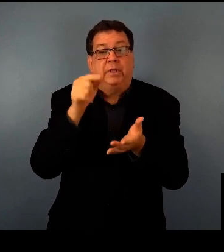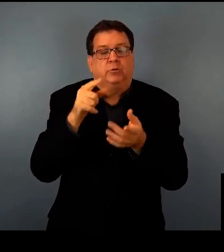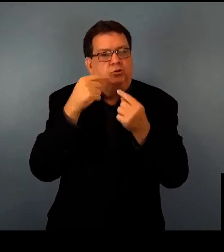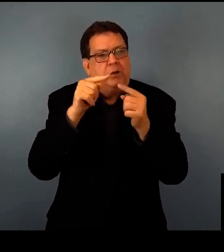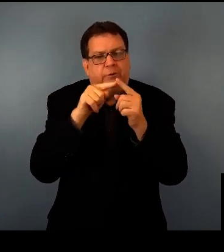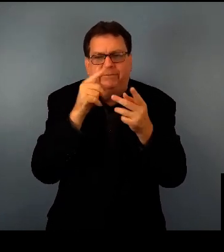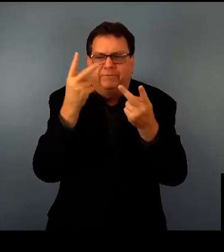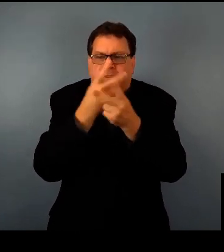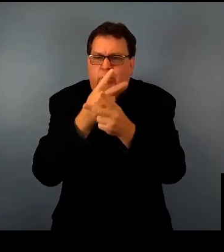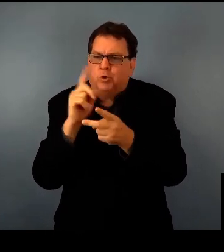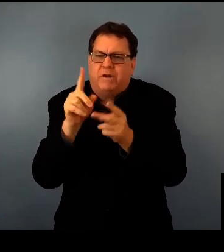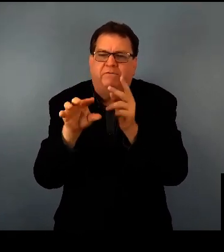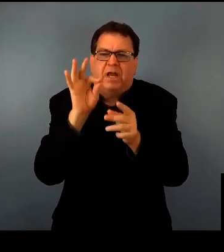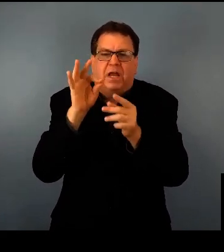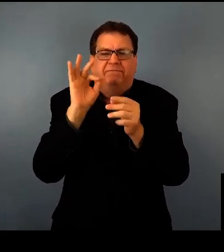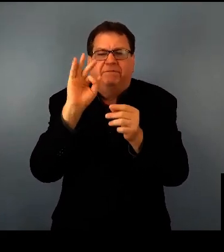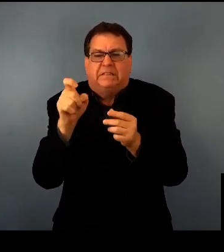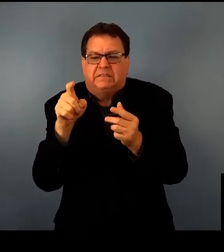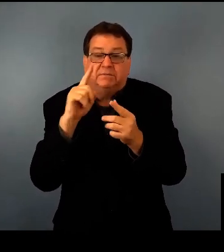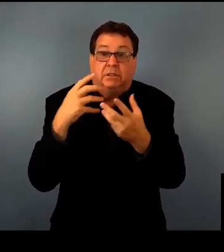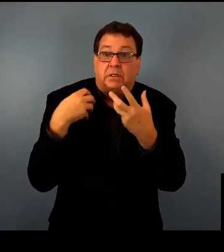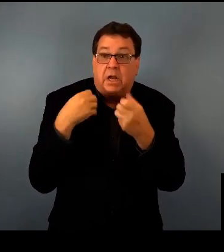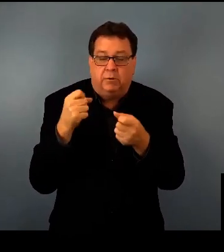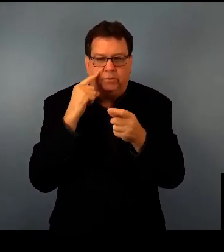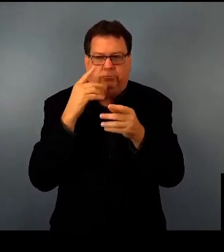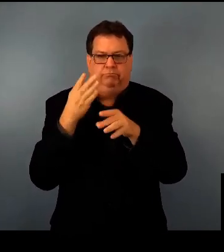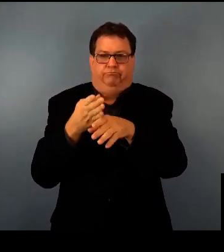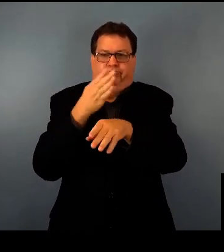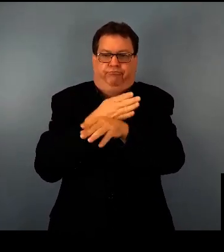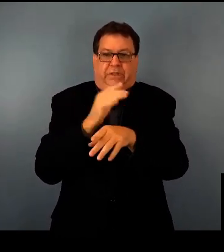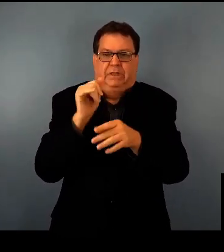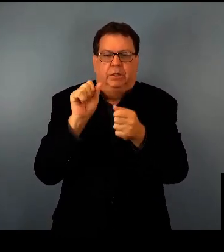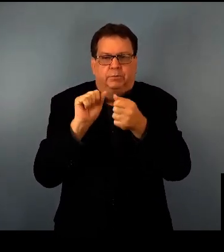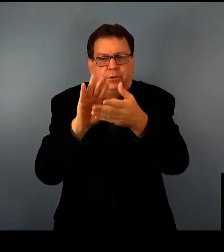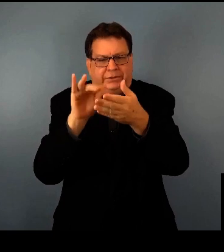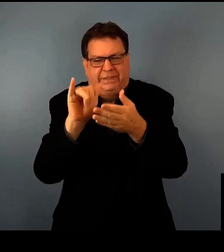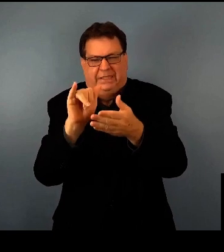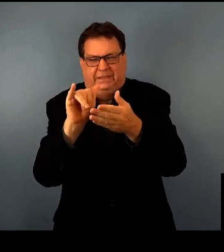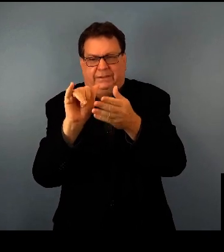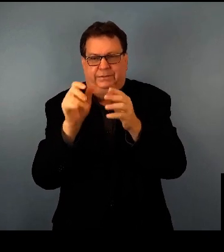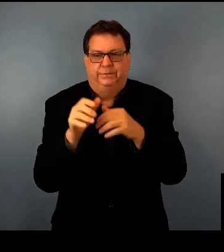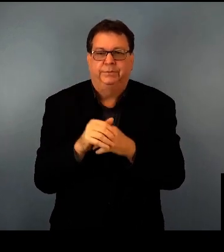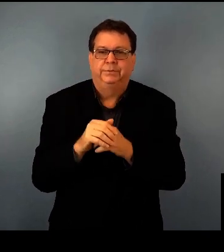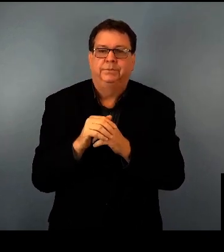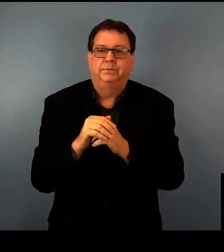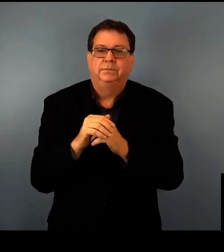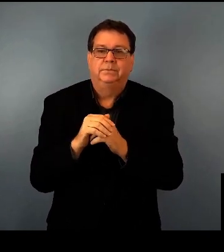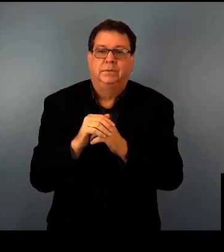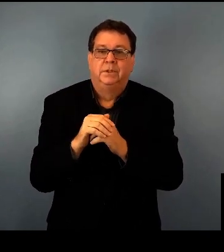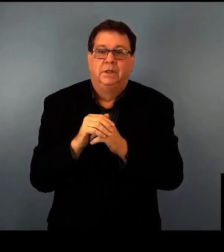to figure out ways of restoring that normal protein form and function by addressing the problem at its source, which